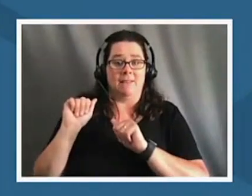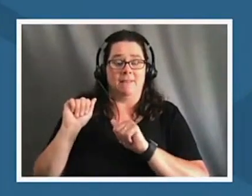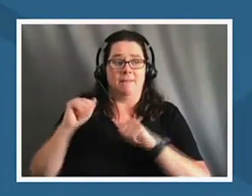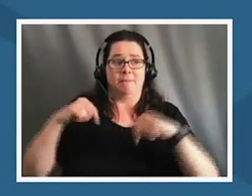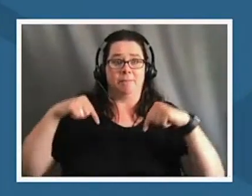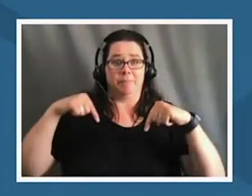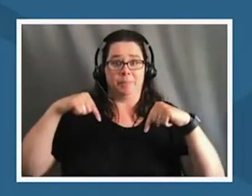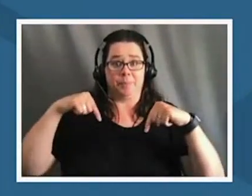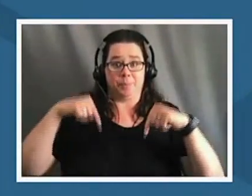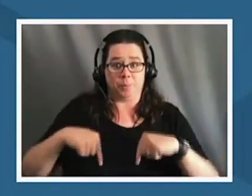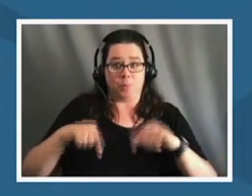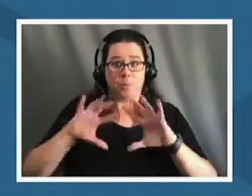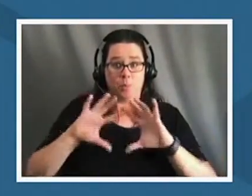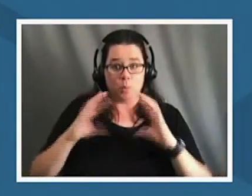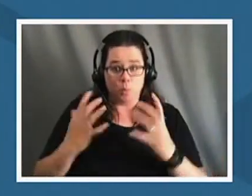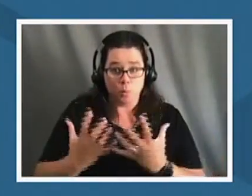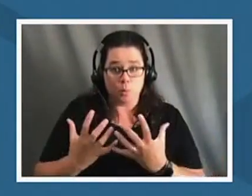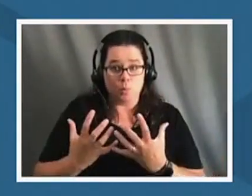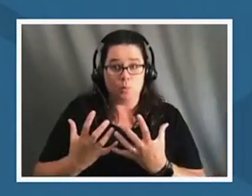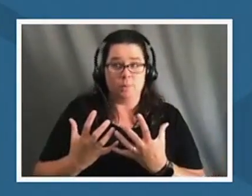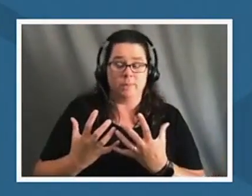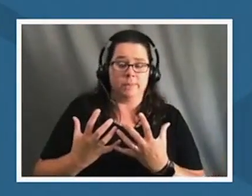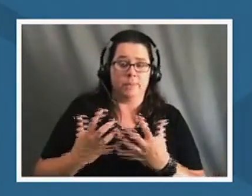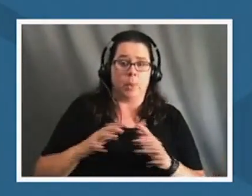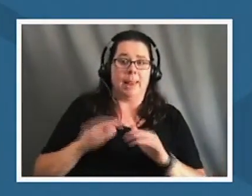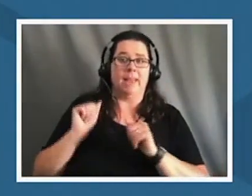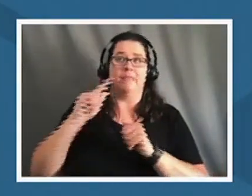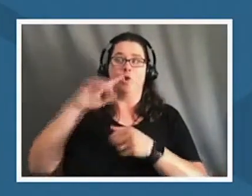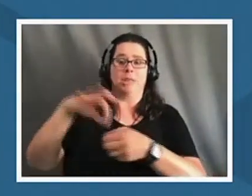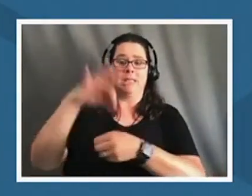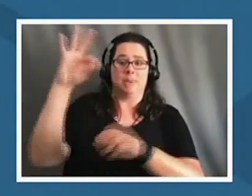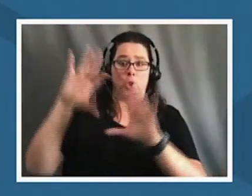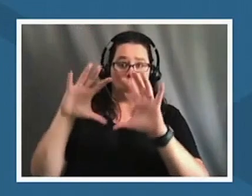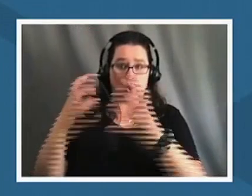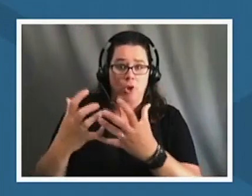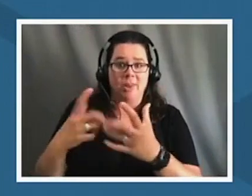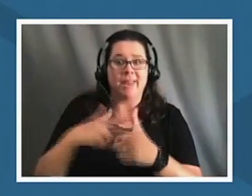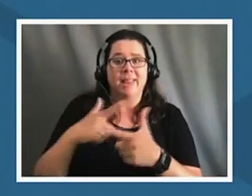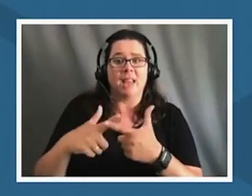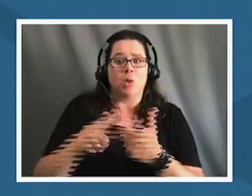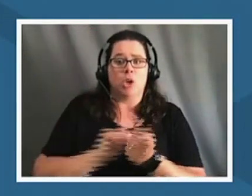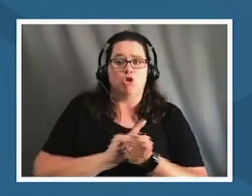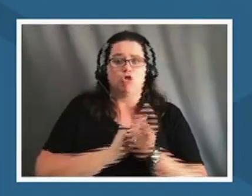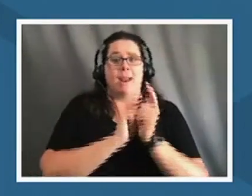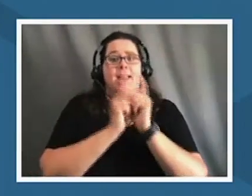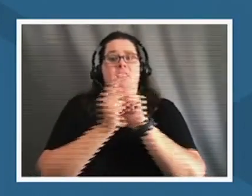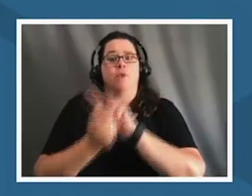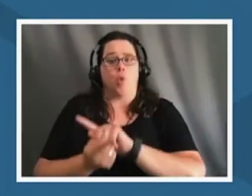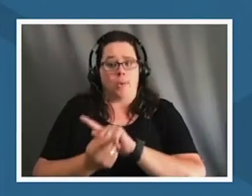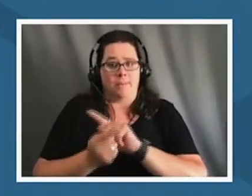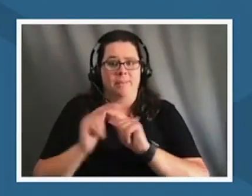this world for the spirit world then we just transform and that same